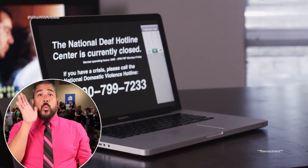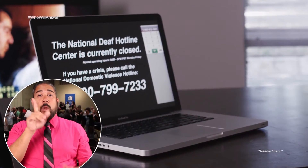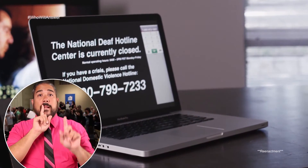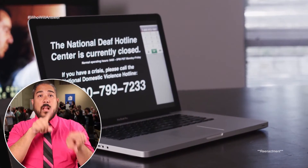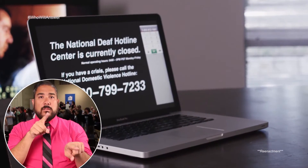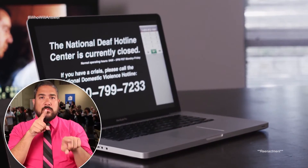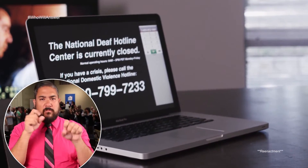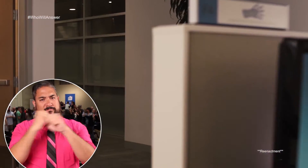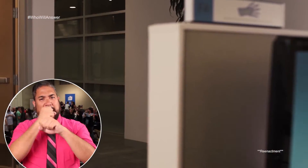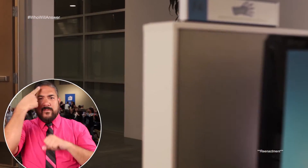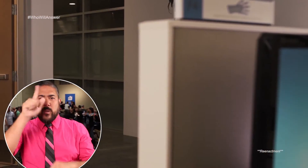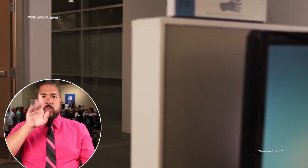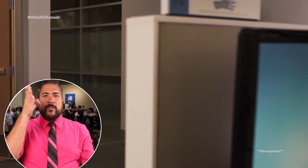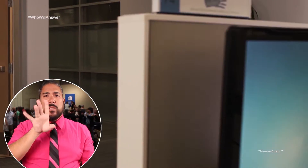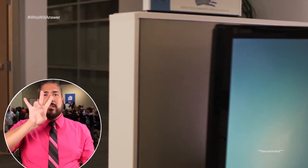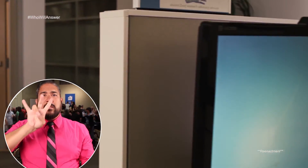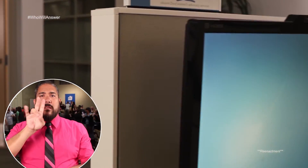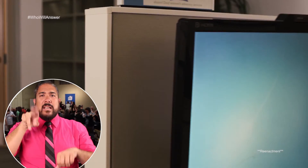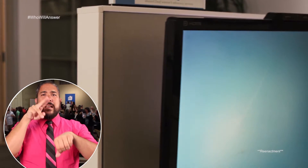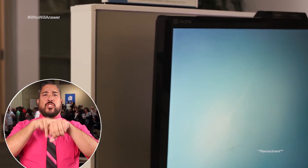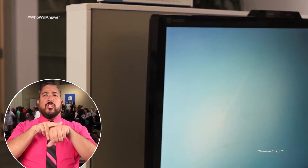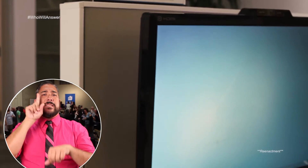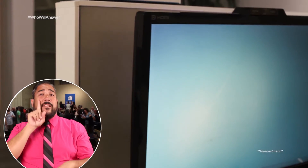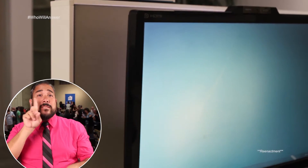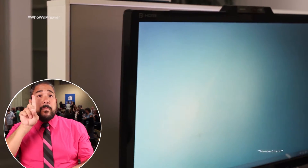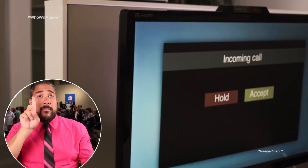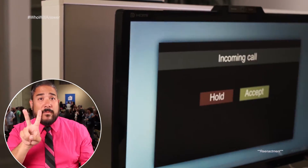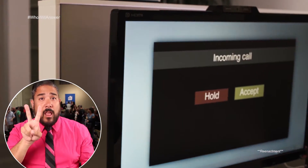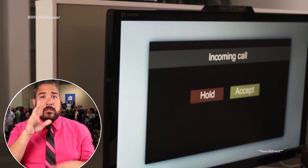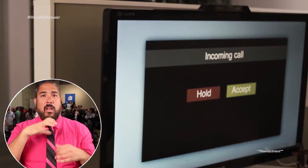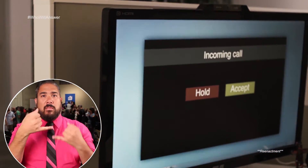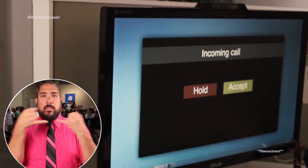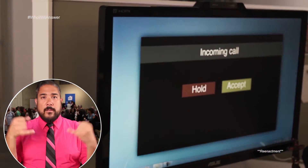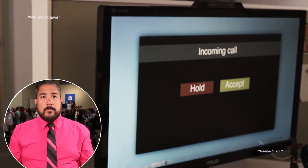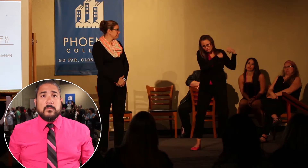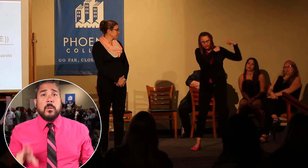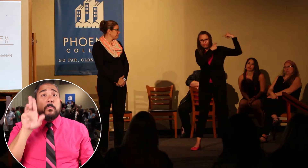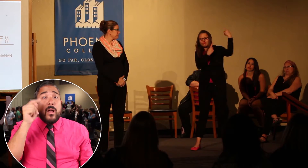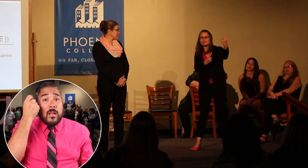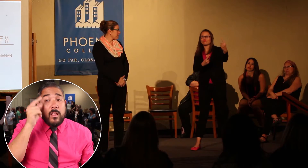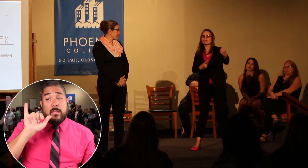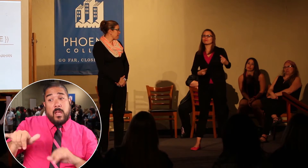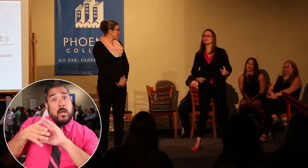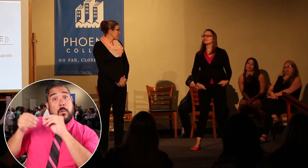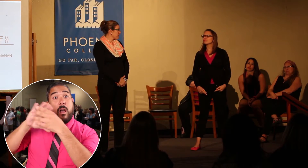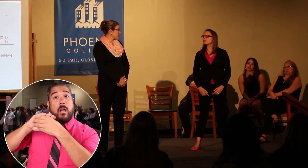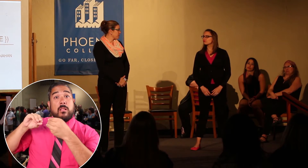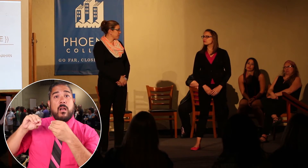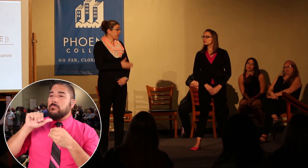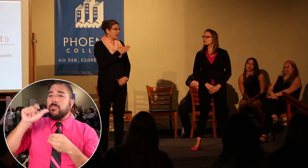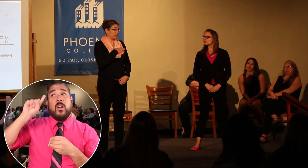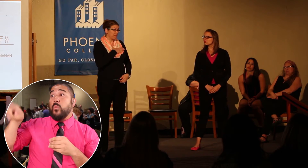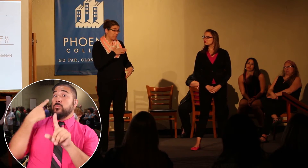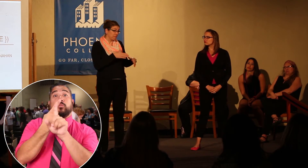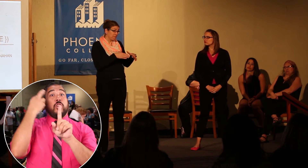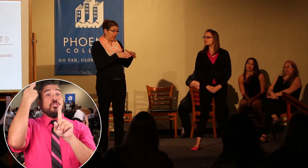The #WhoWillAnswer campaign is fighting for 24/7 access to a national Deaf domestic violence hotline.